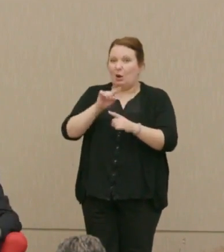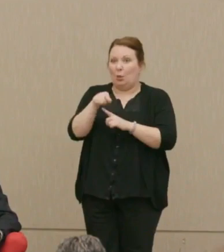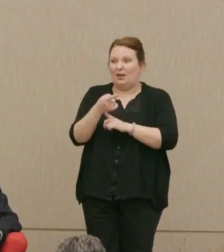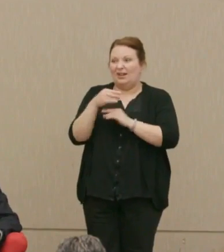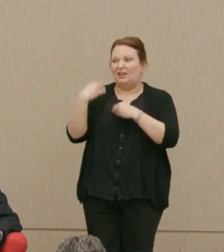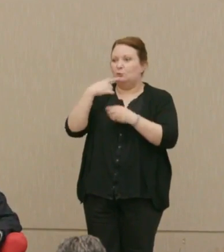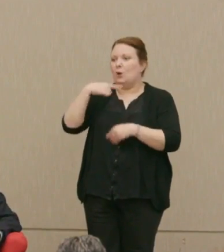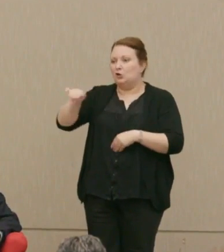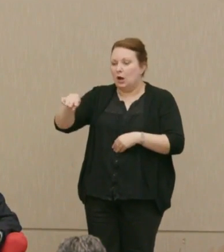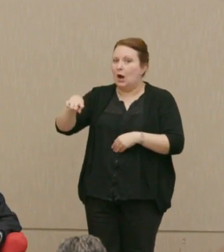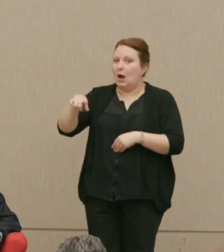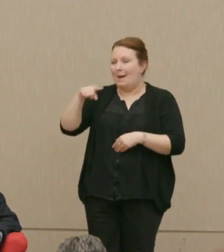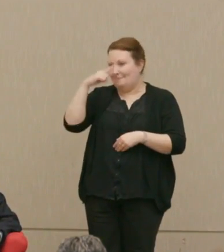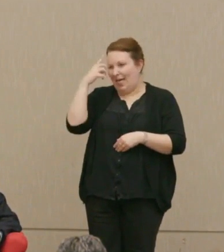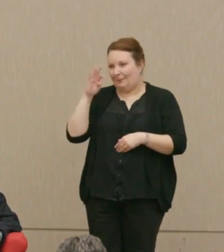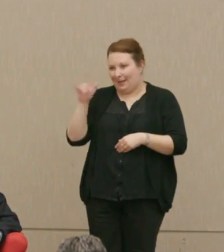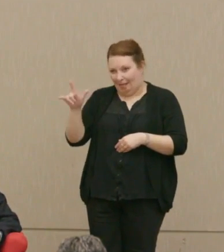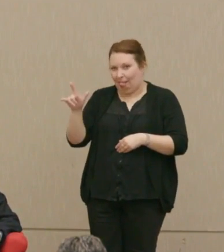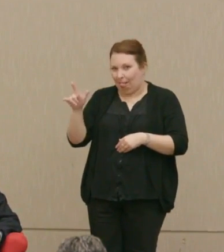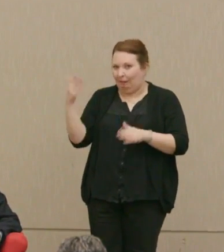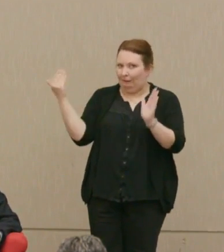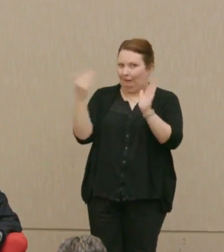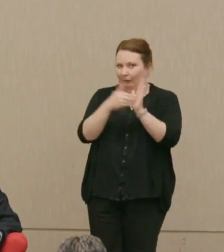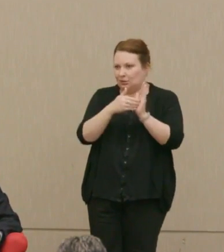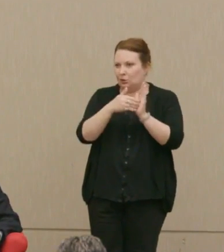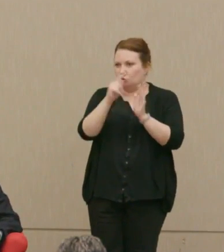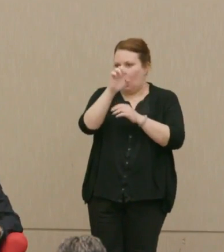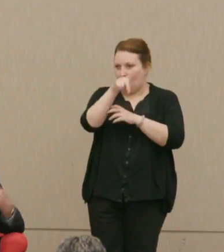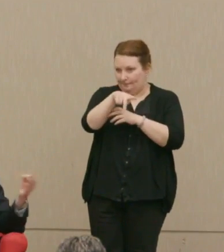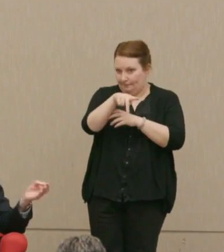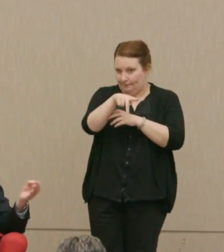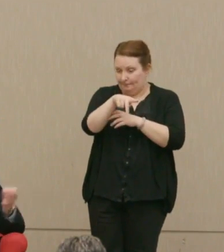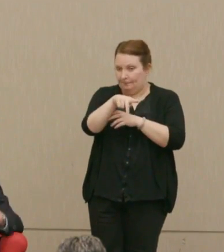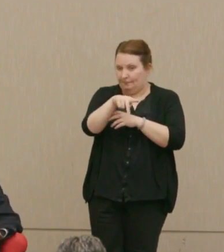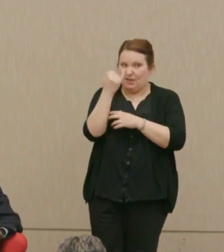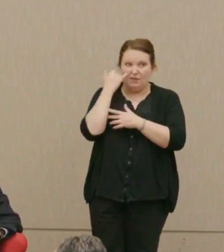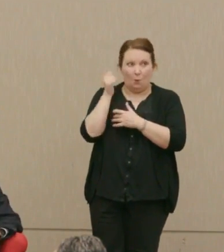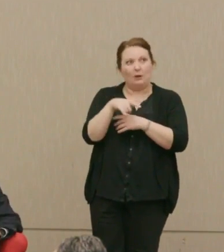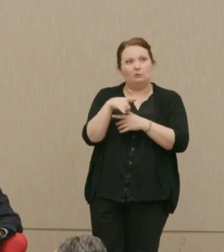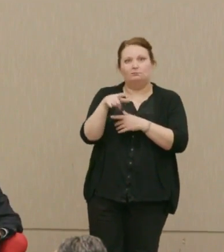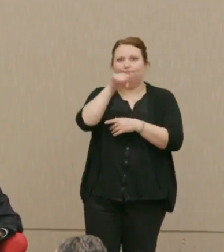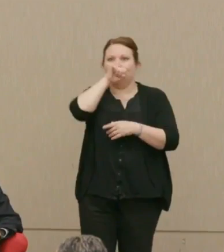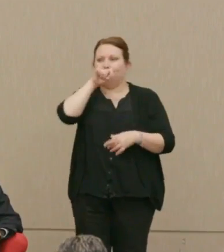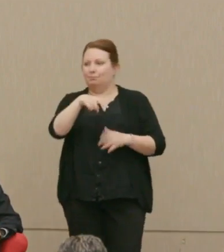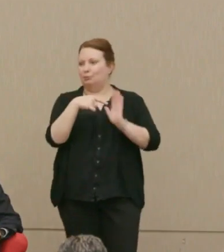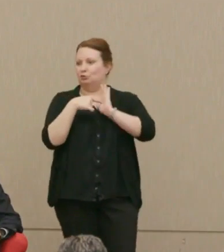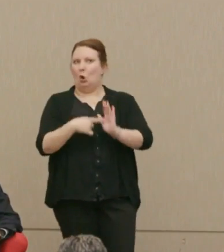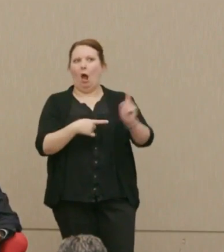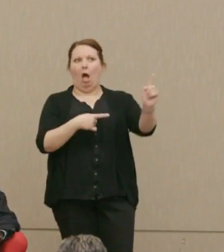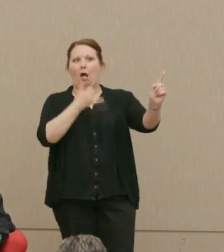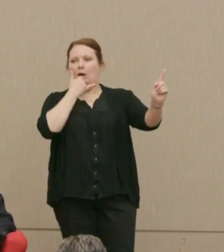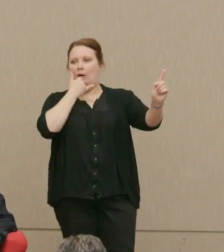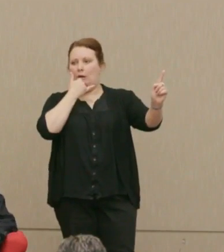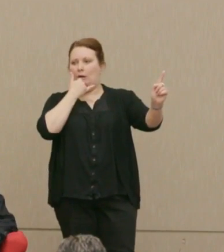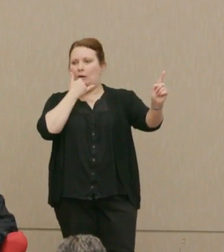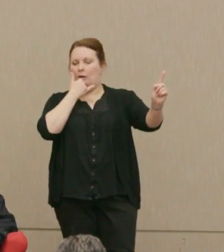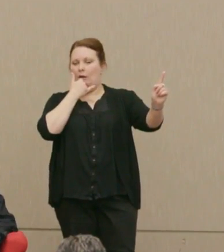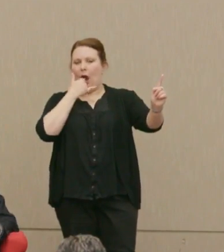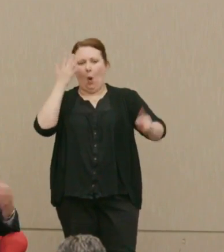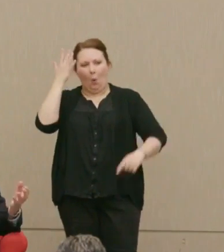a blackmail policy, power over him, if they want to reveal it at any point, and why was there such collusion?